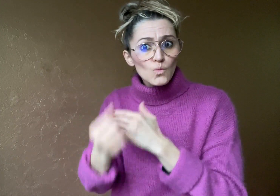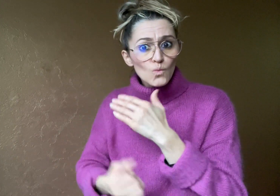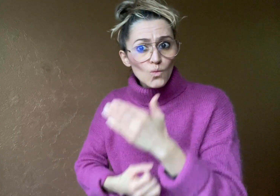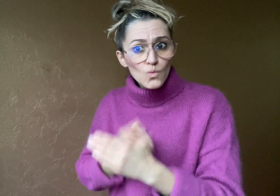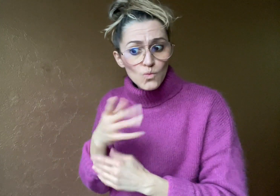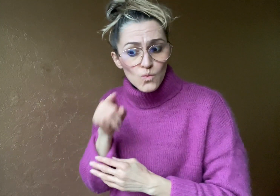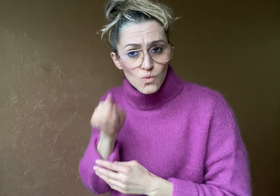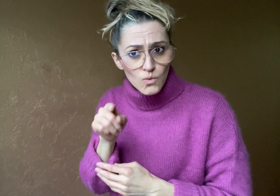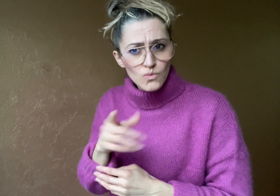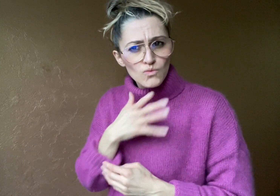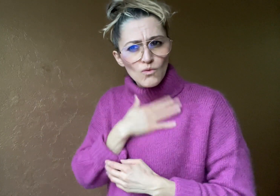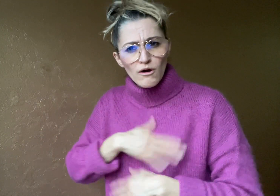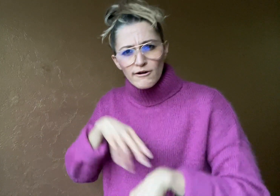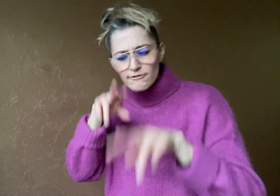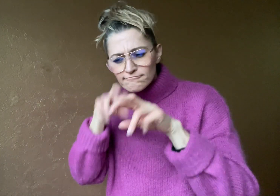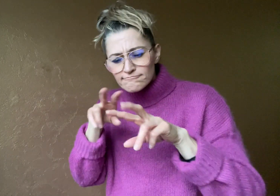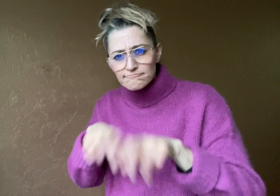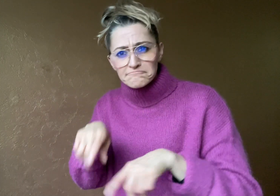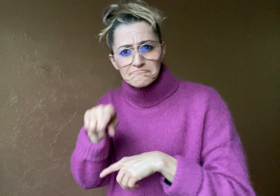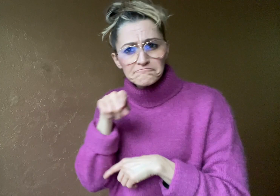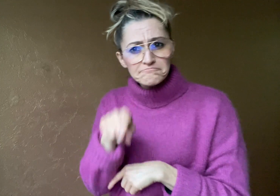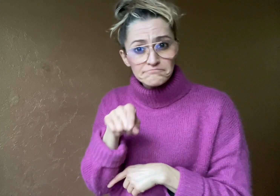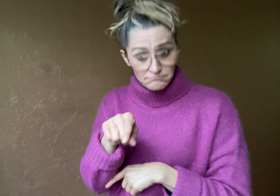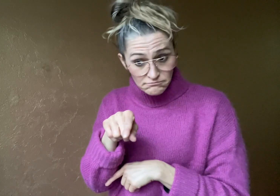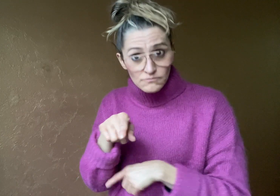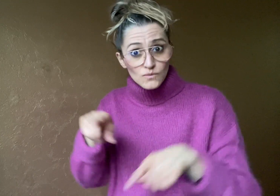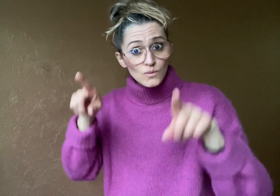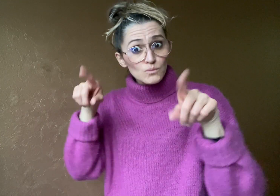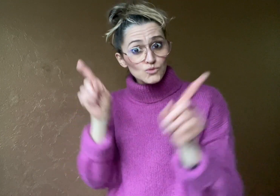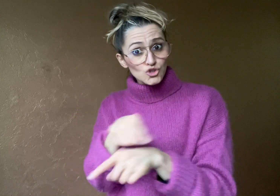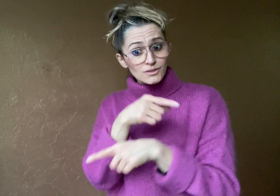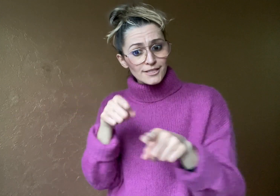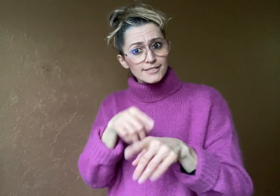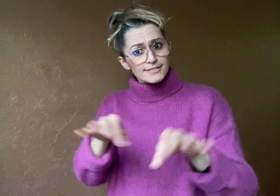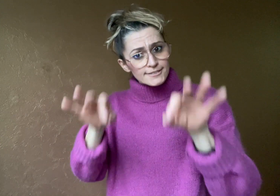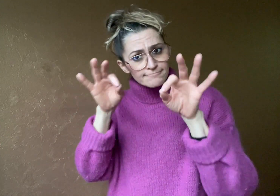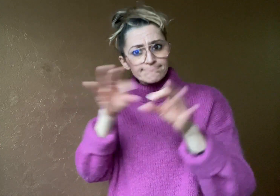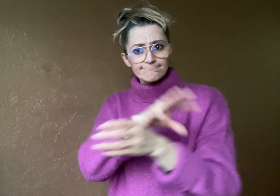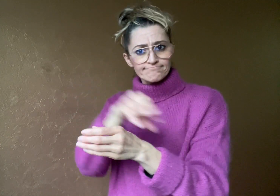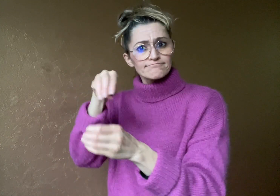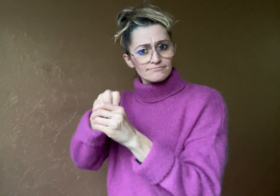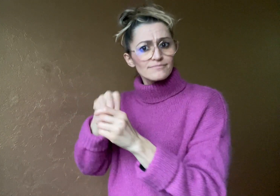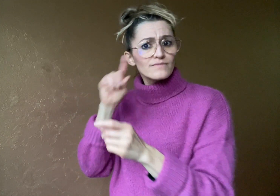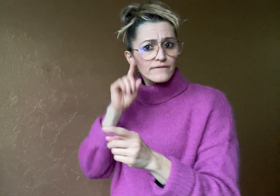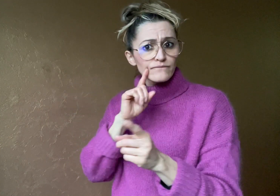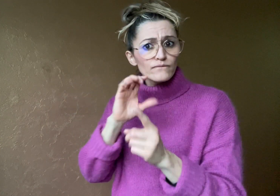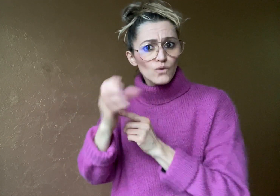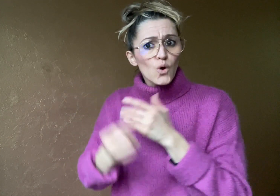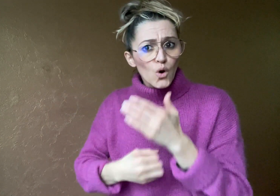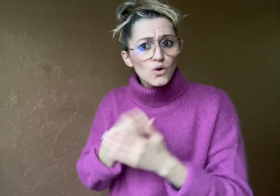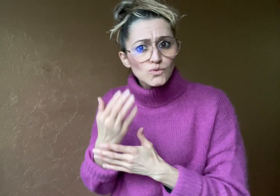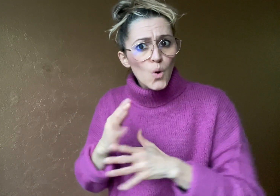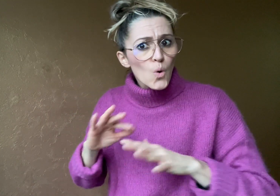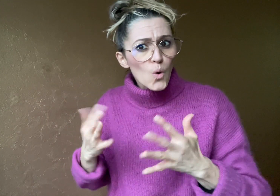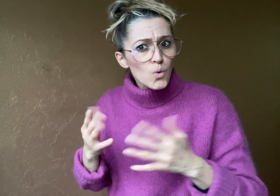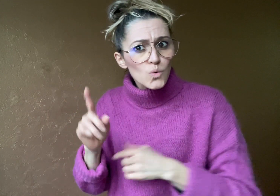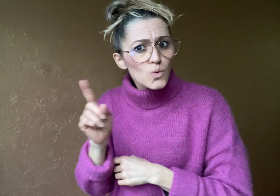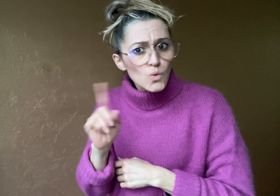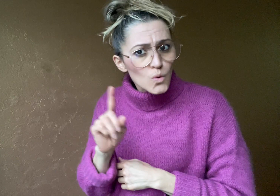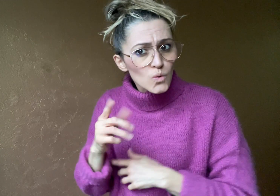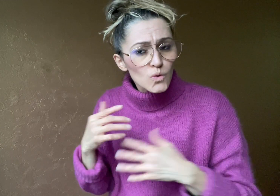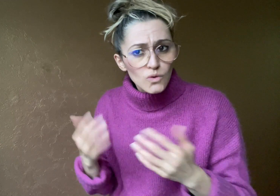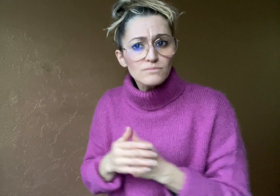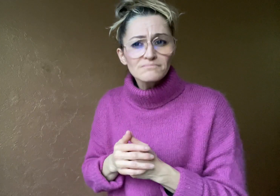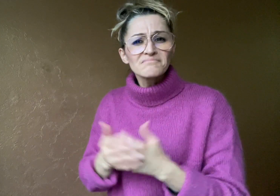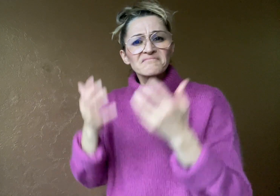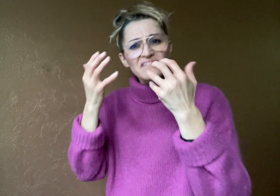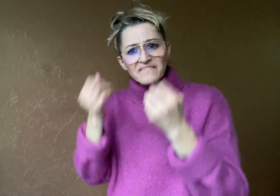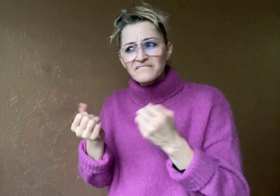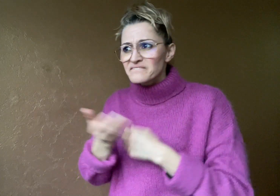is part of Deaf culture. While there are some people who believe